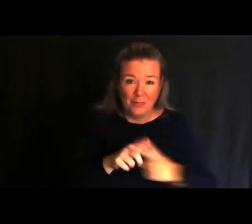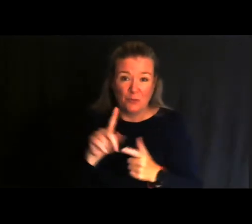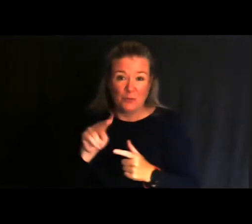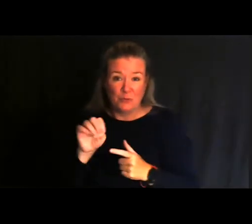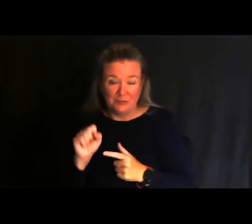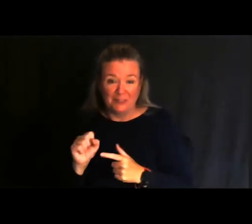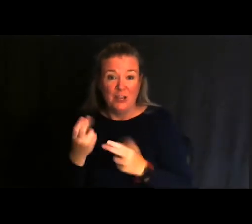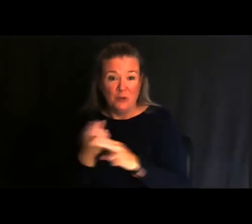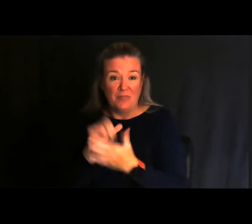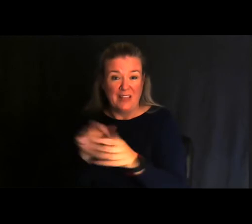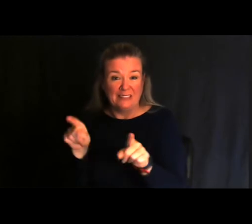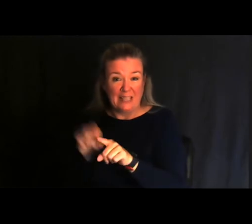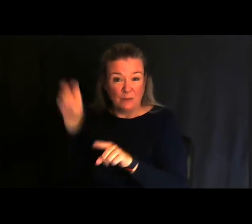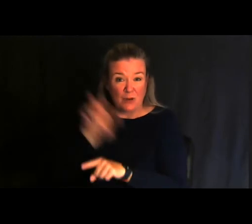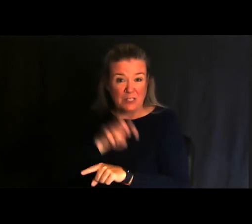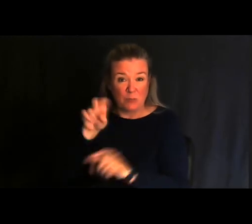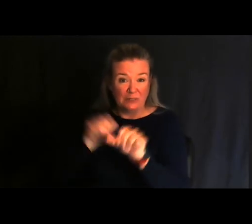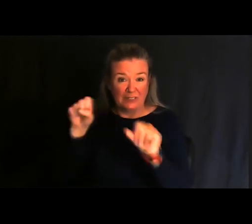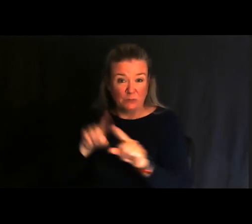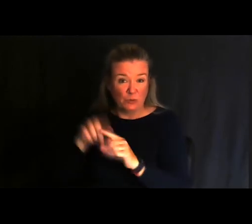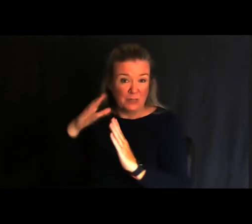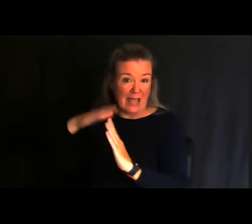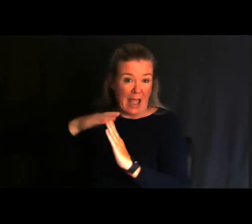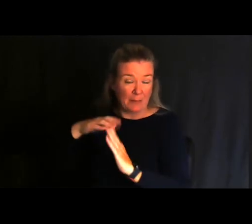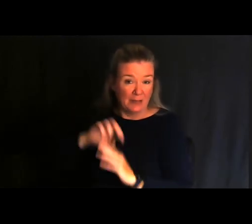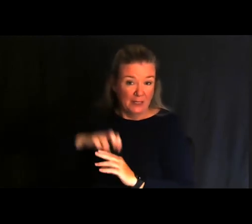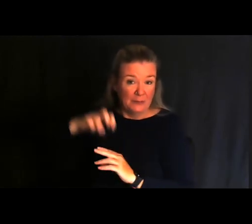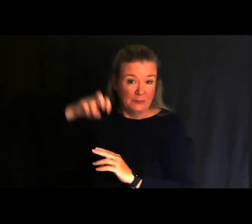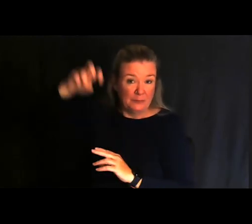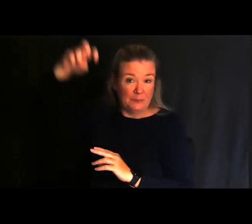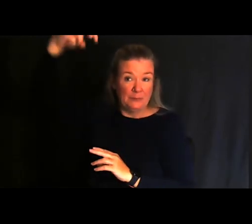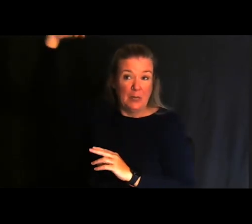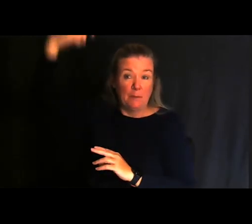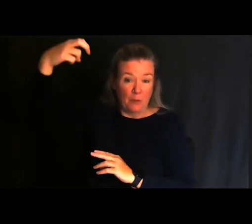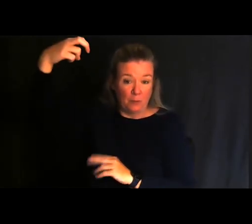Utilizing that same transport system up to the top, then you get into the zipline harness,